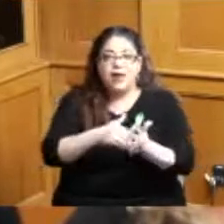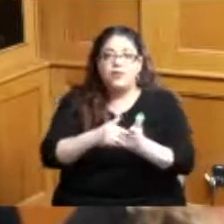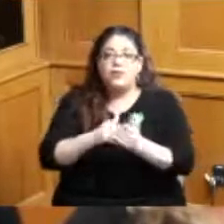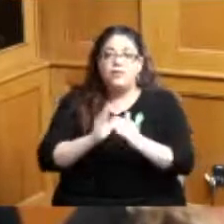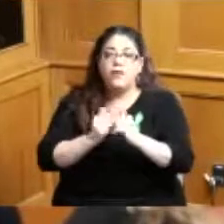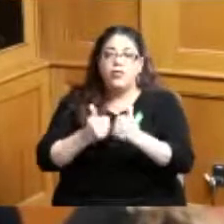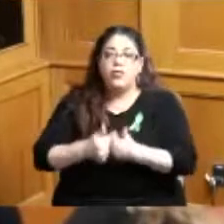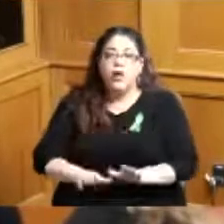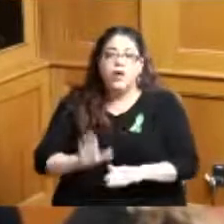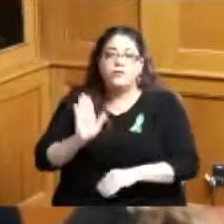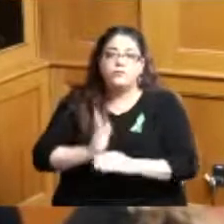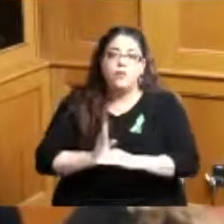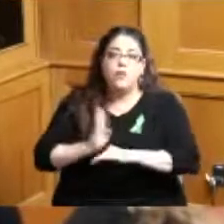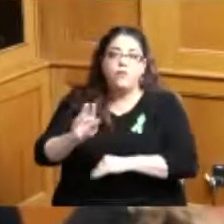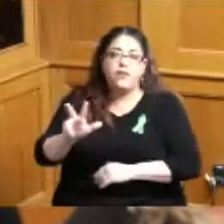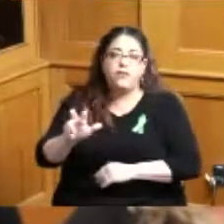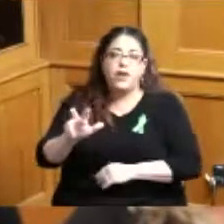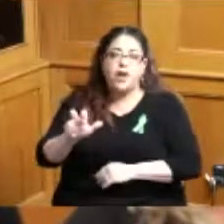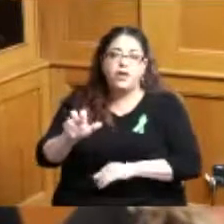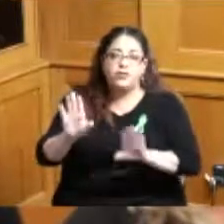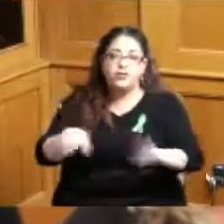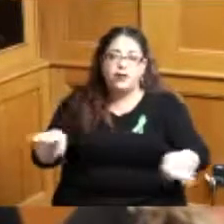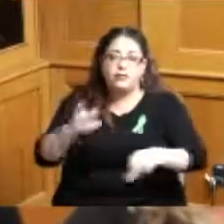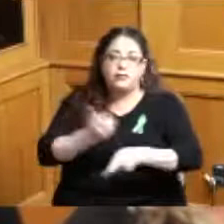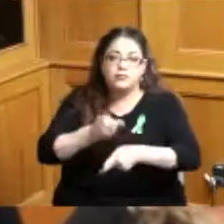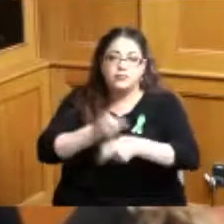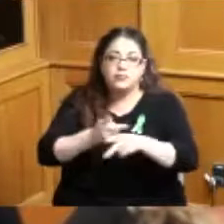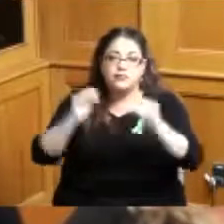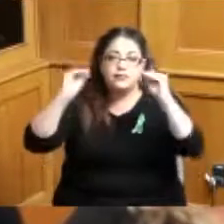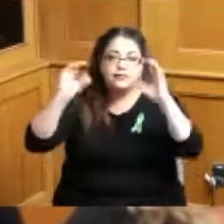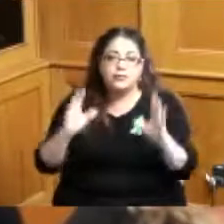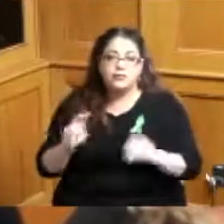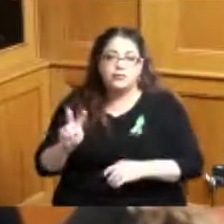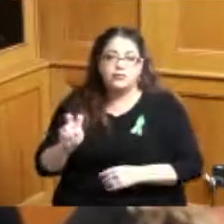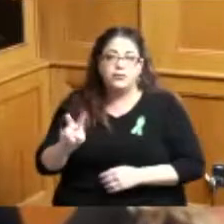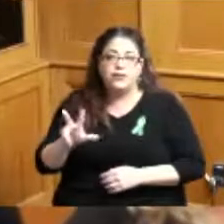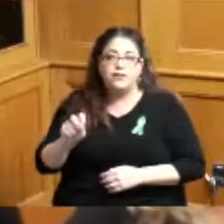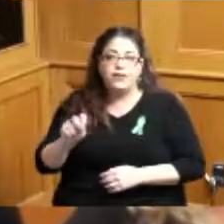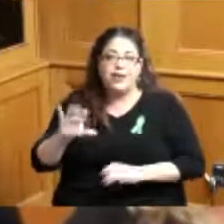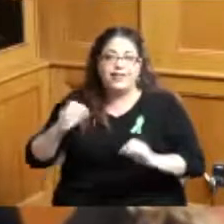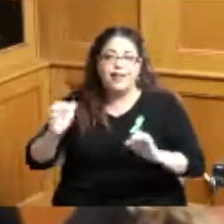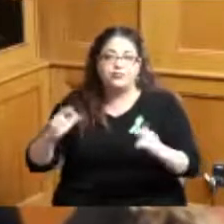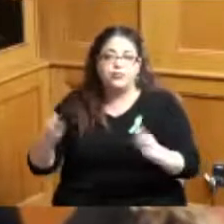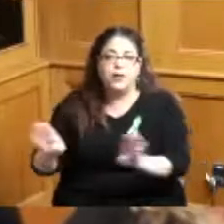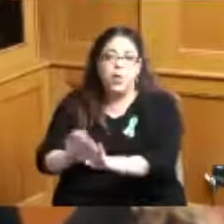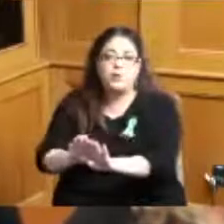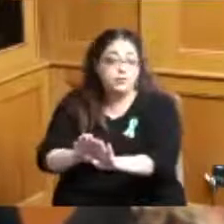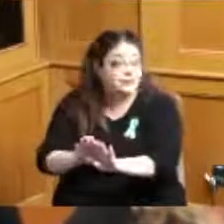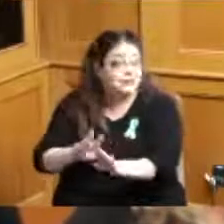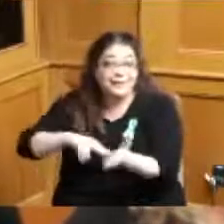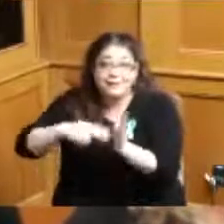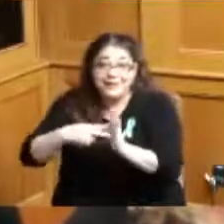child care teachers that means 230 classrooms have been closed and I'm talking just in our Hamilton